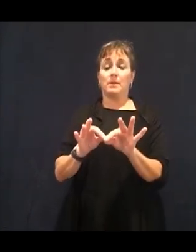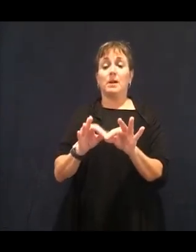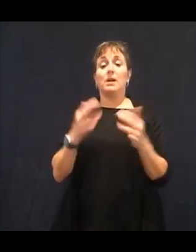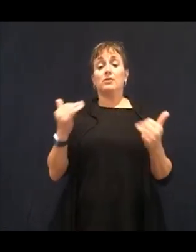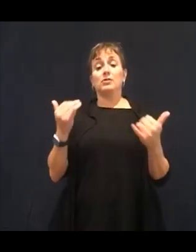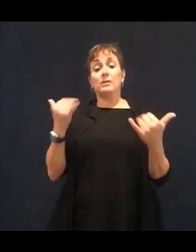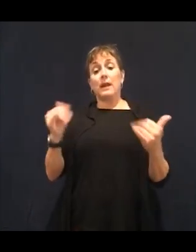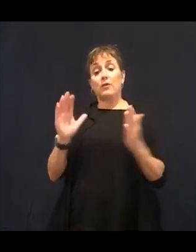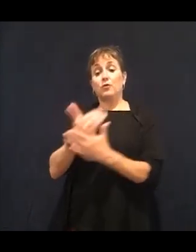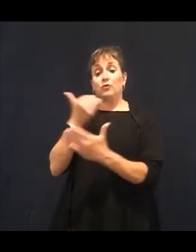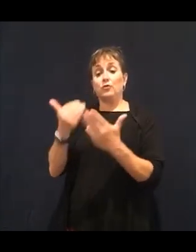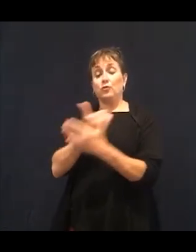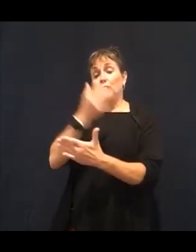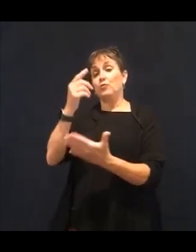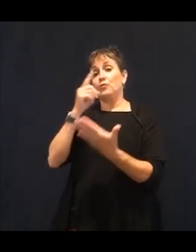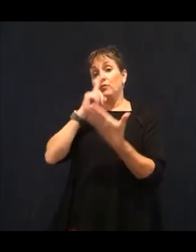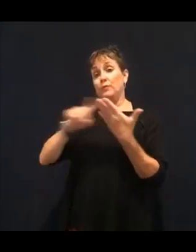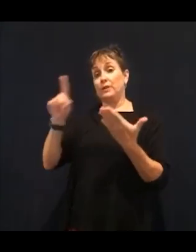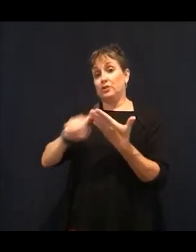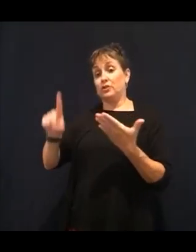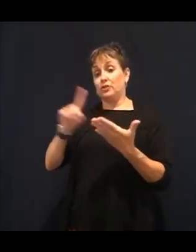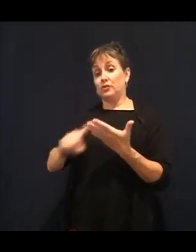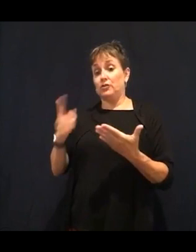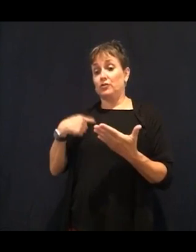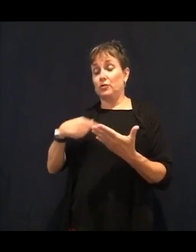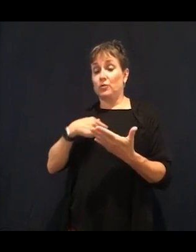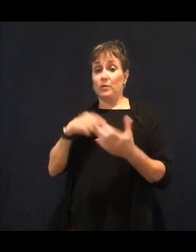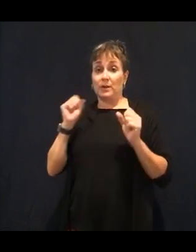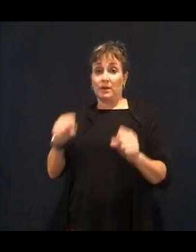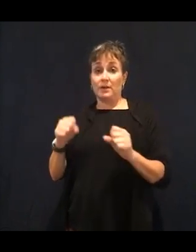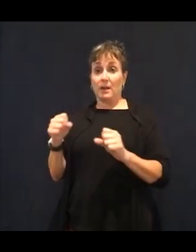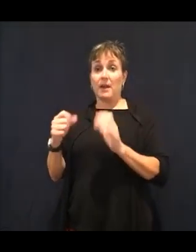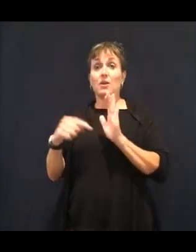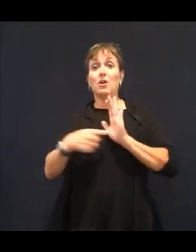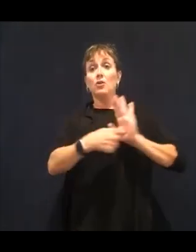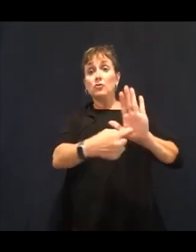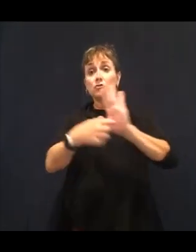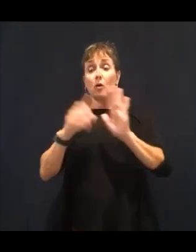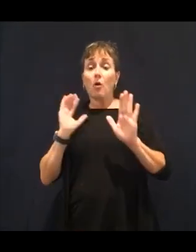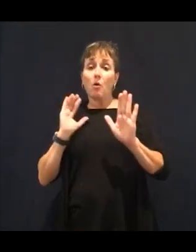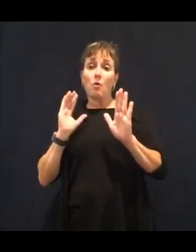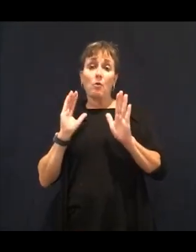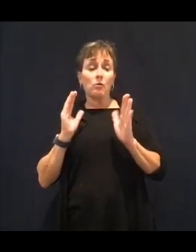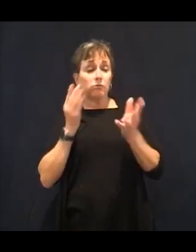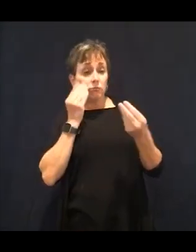hope and understanding the correlation of nutrition information